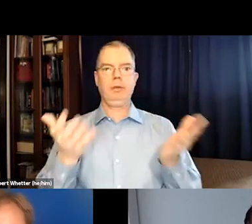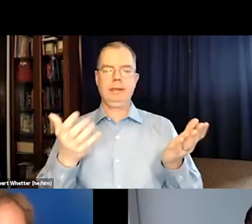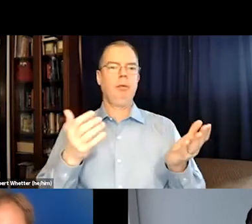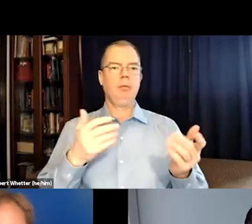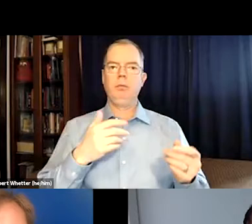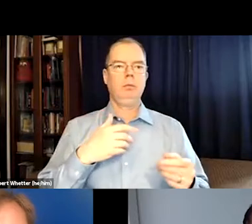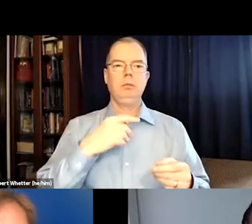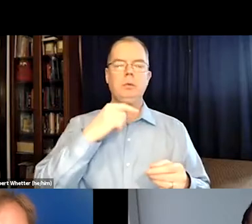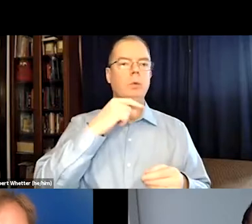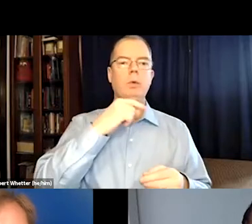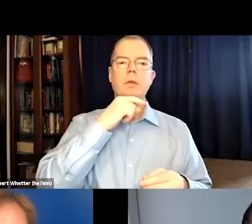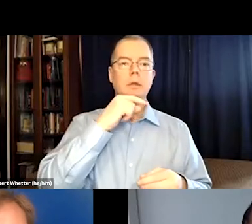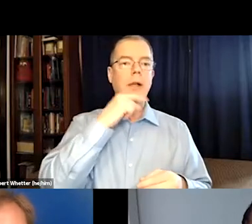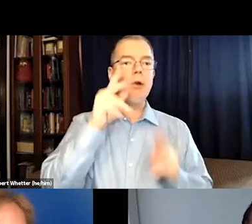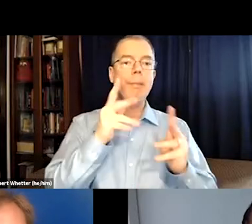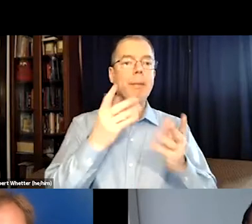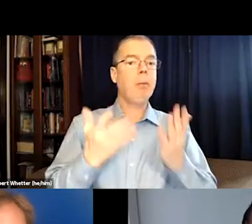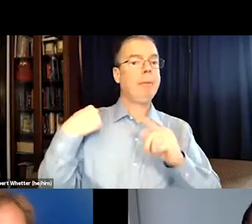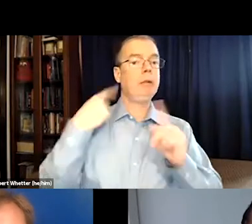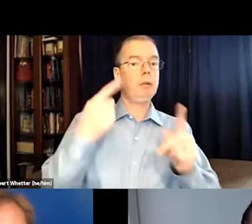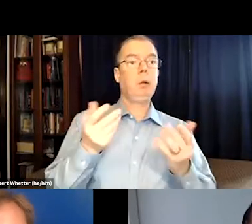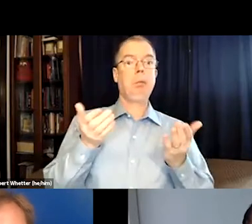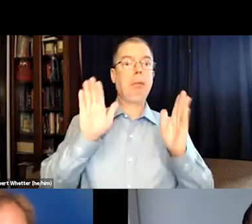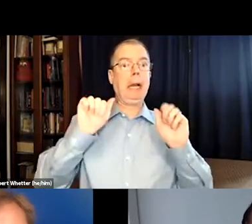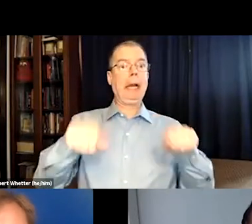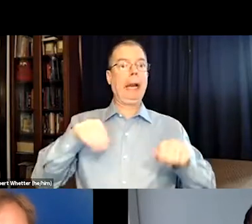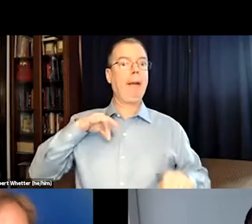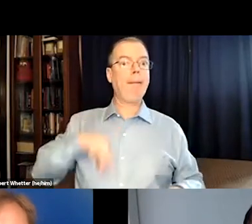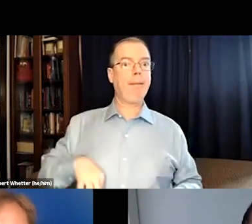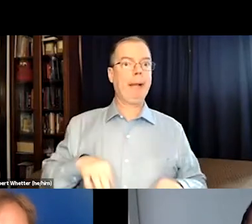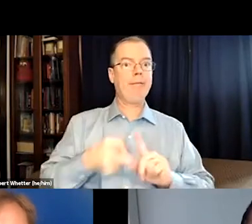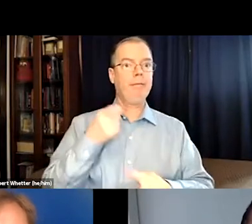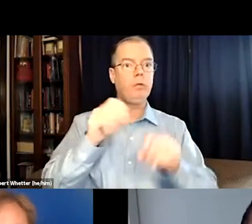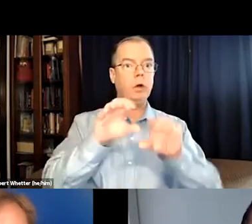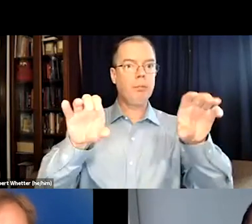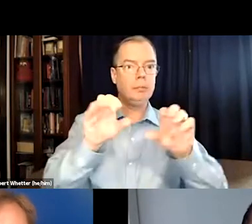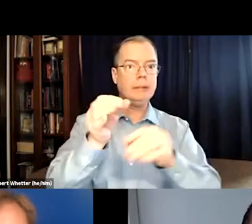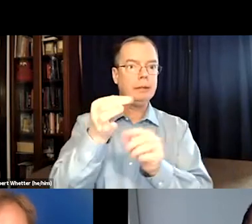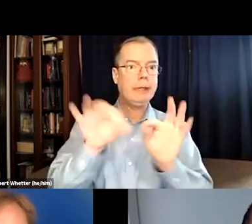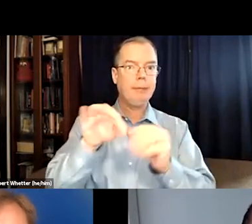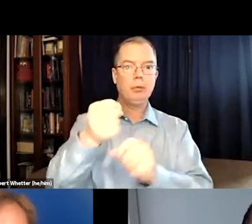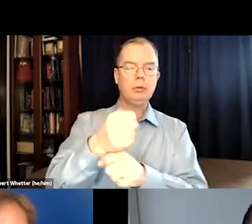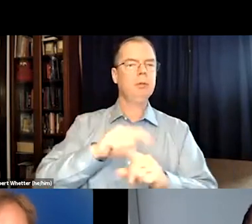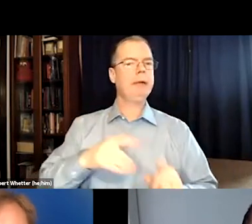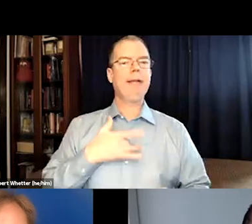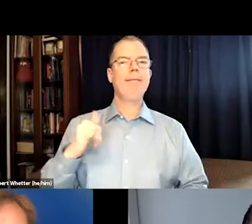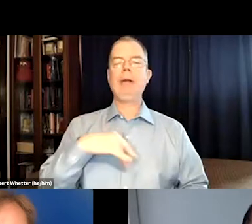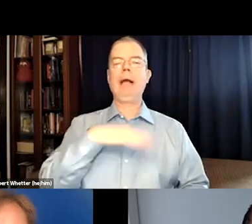of that, too, because it's there for them, too. Hearing people can also benefit from having open